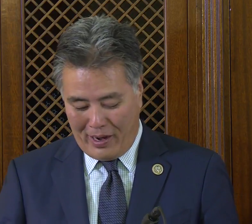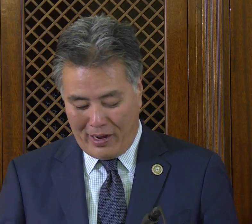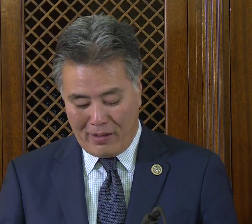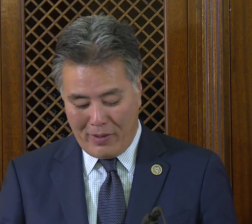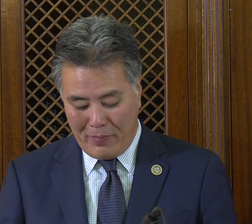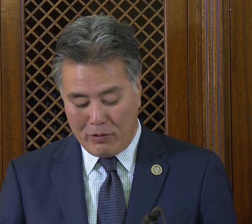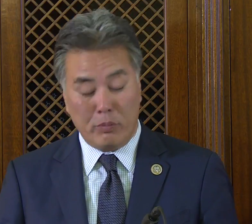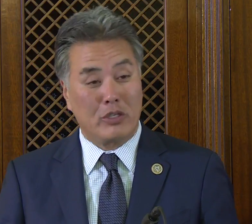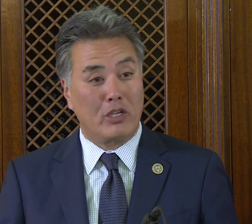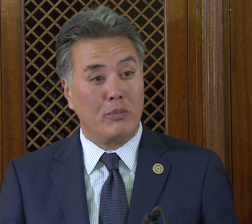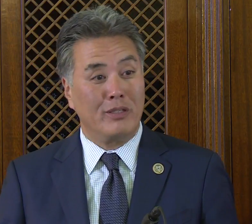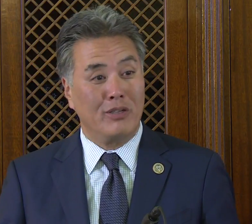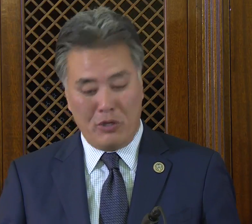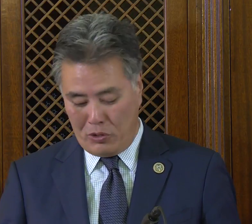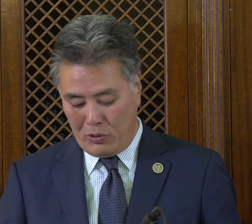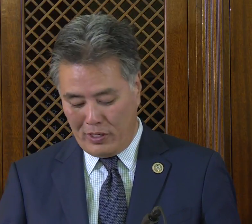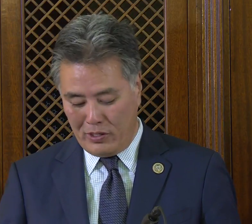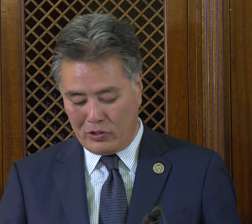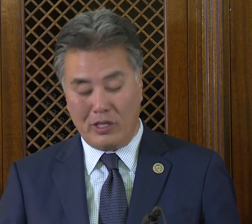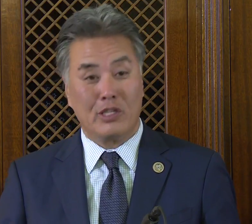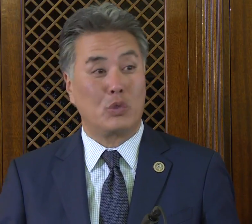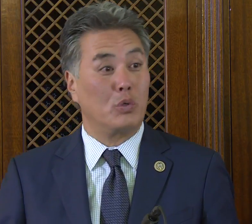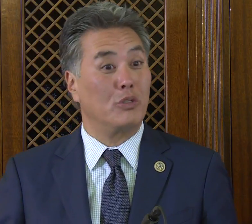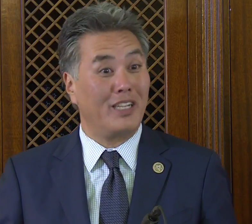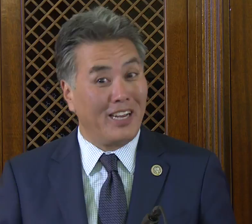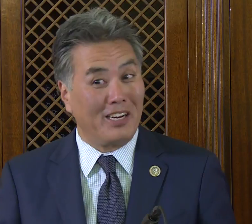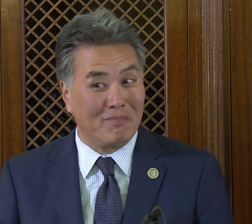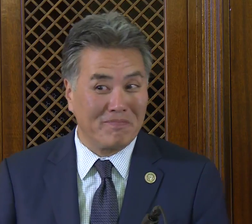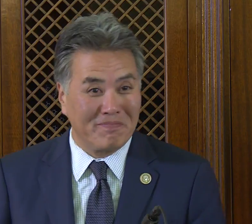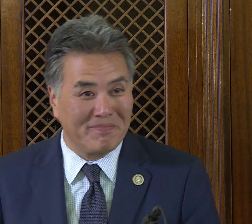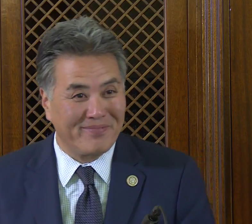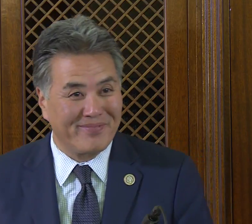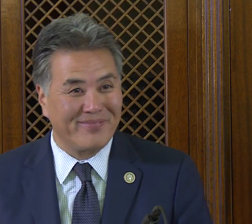and maybe it will be someone who is in this room today.